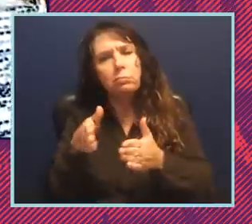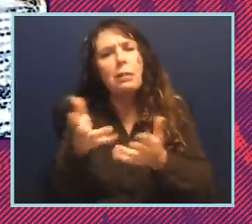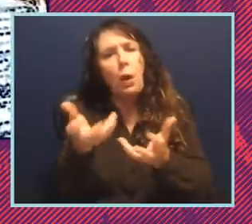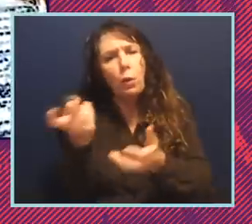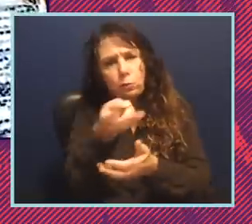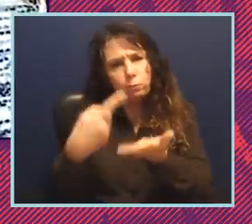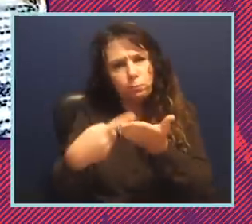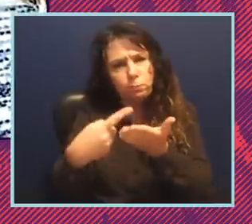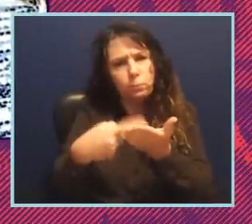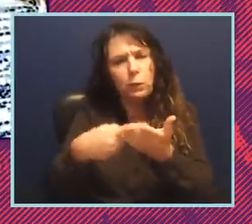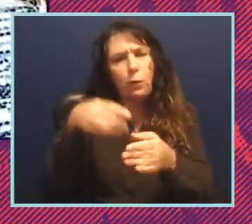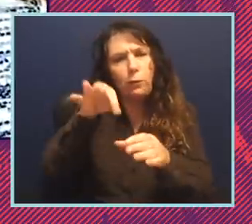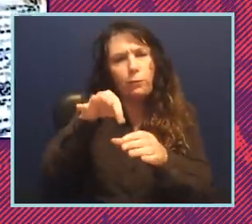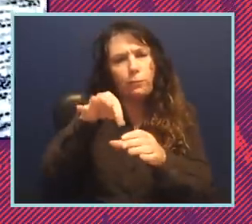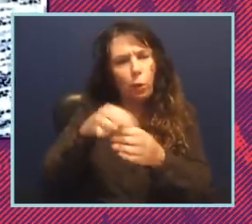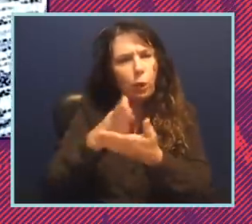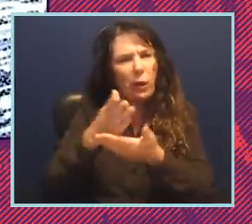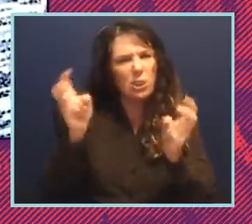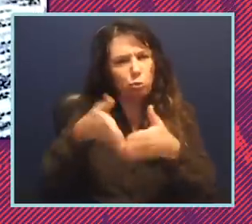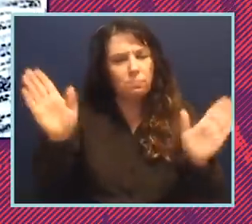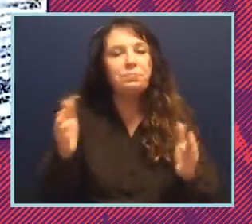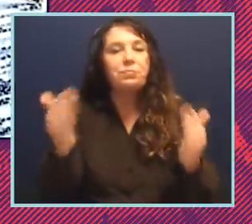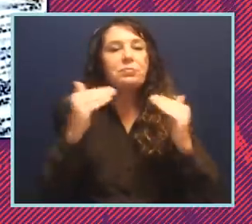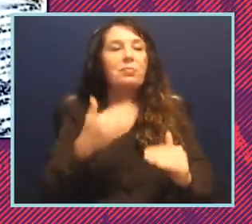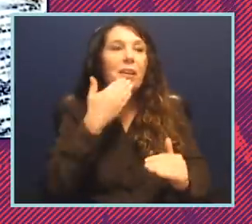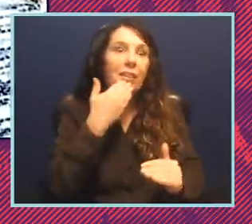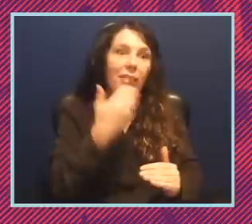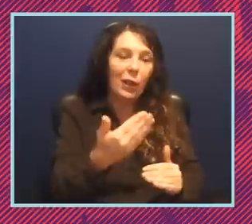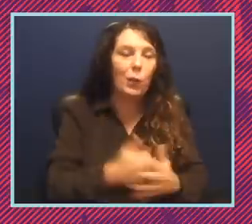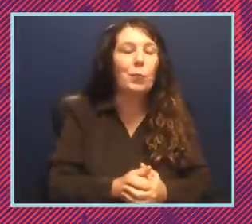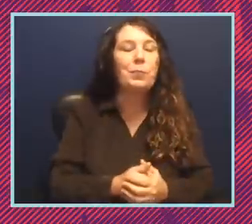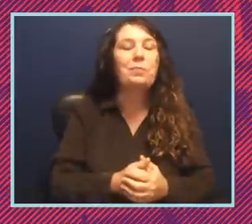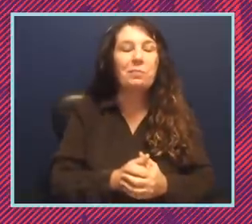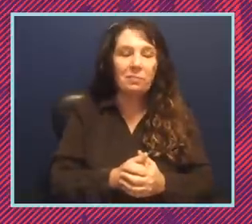bit about the voting rights issues in particular. Yeah, well, thank you. Yeah, we're we're we're